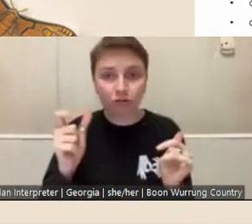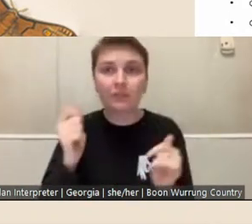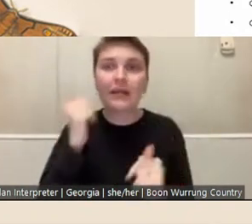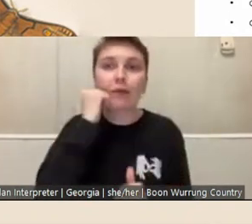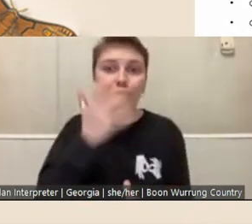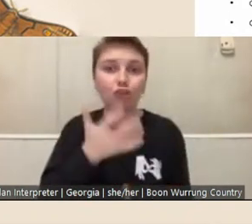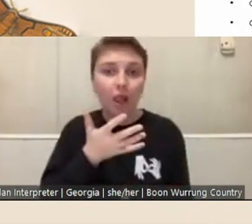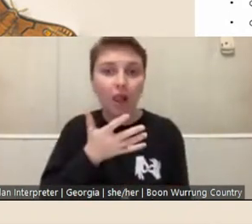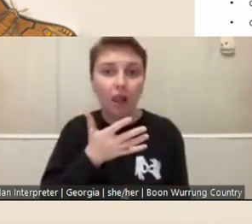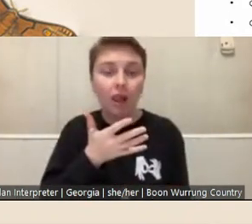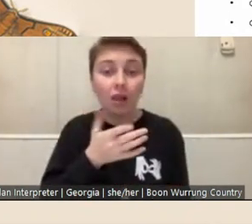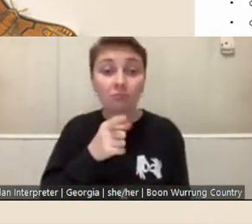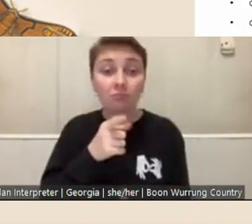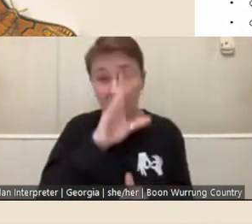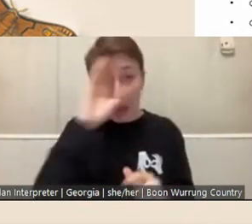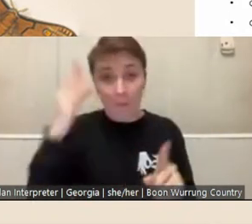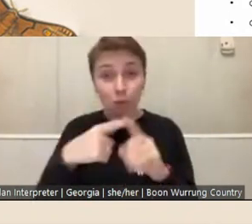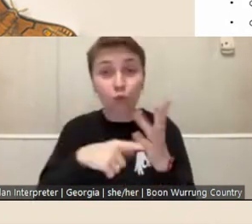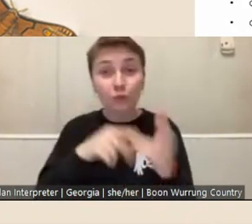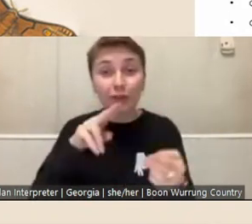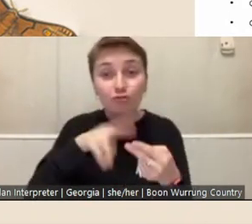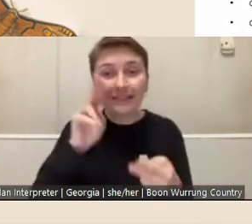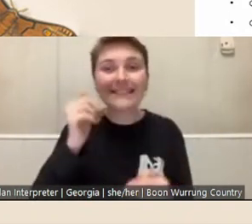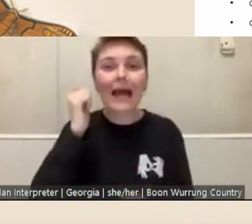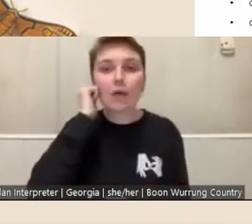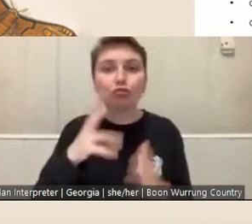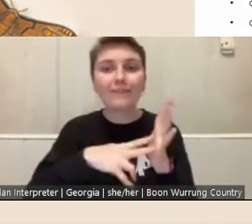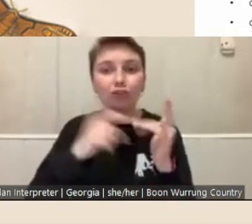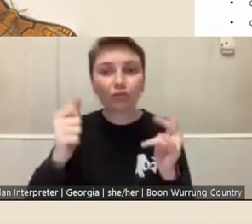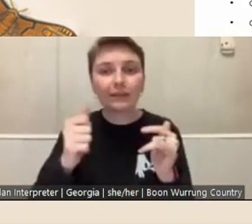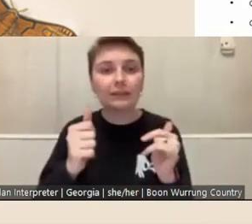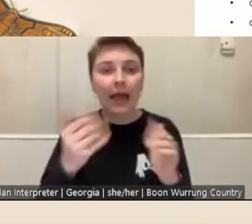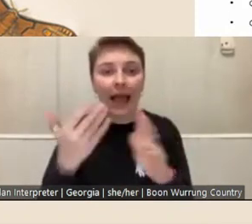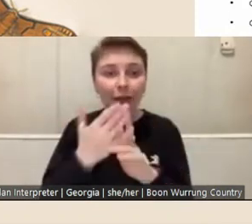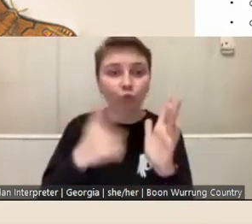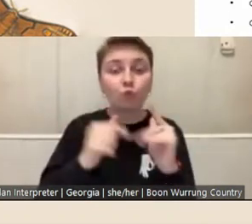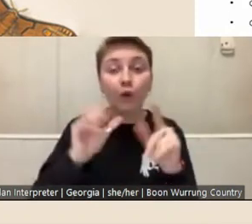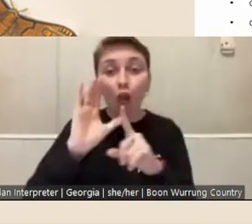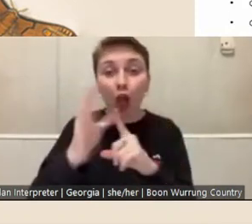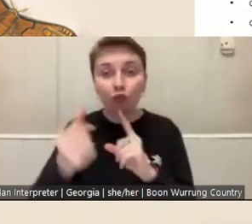increase Aboriginal Victorians' access to cultural knowledge held in the library's collection